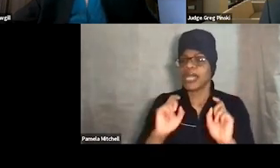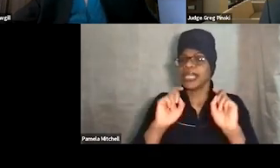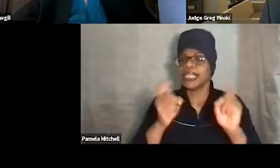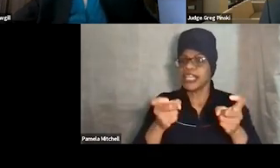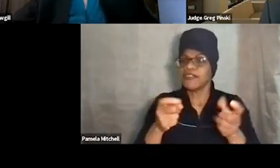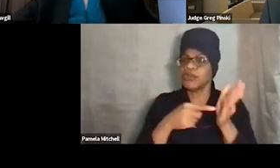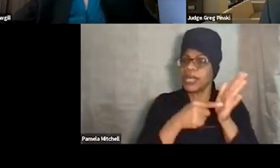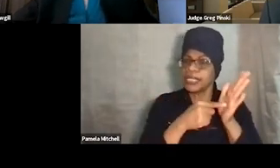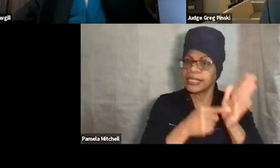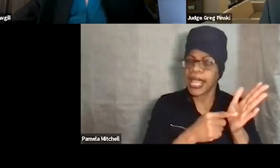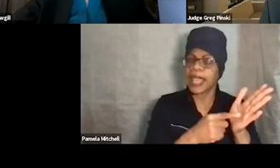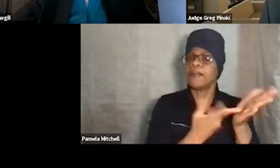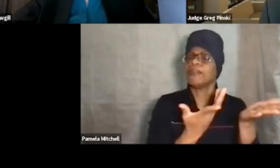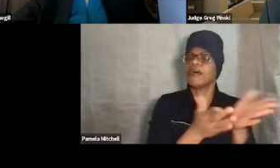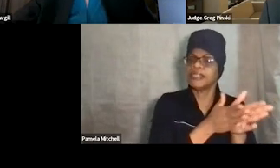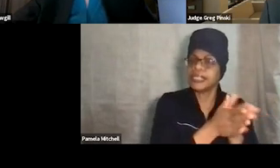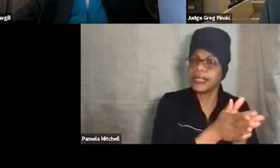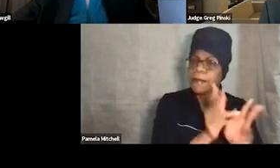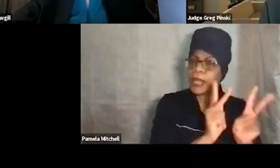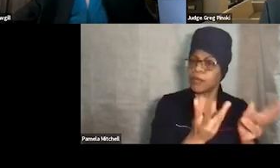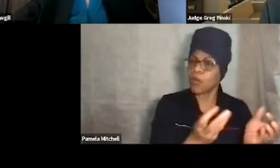People always want more, but we will try to give you a few,